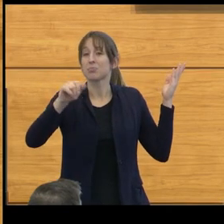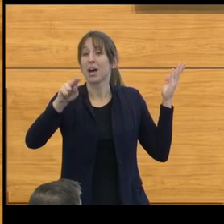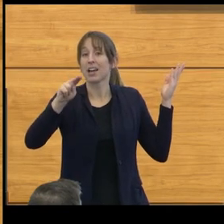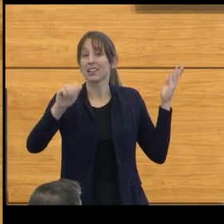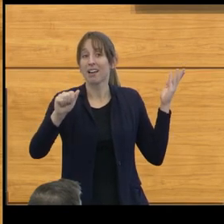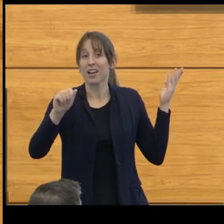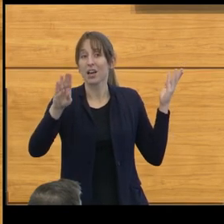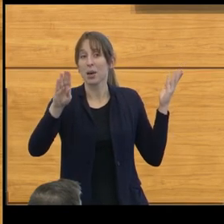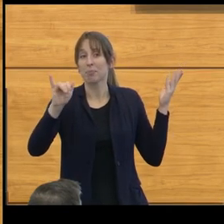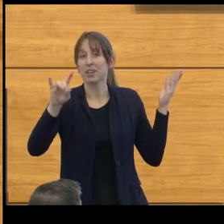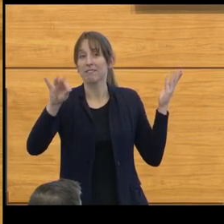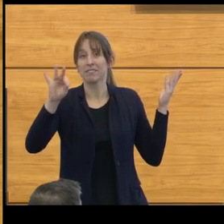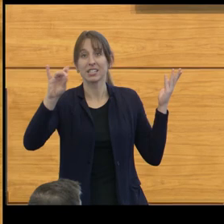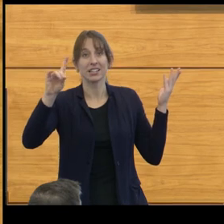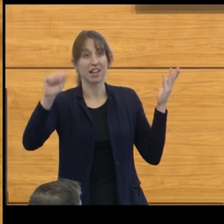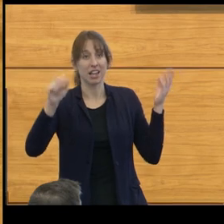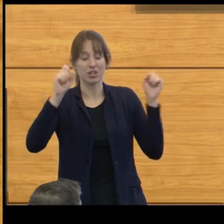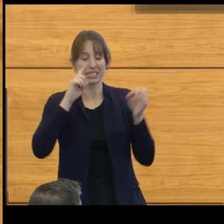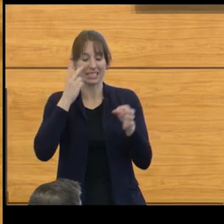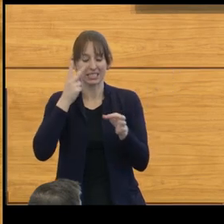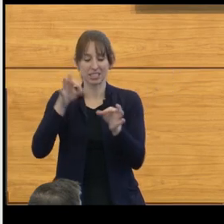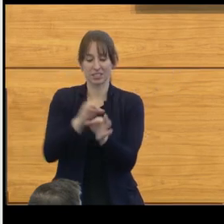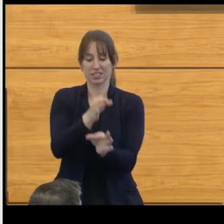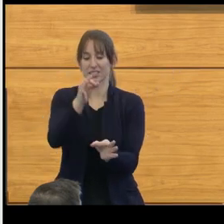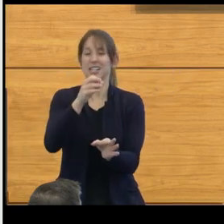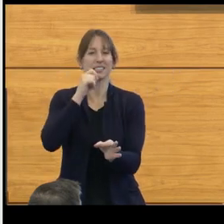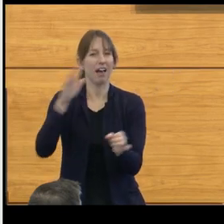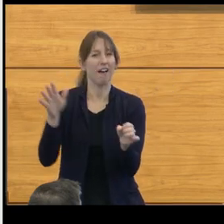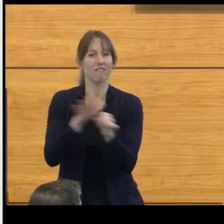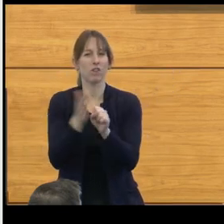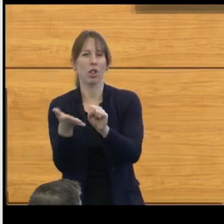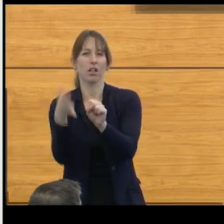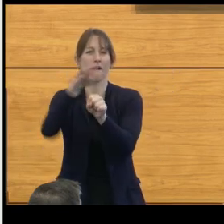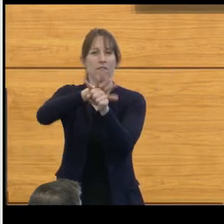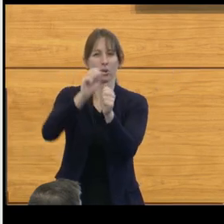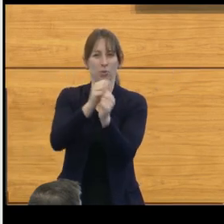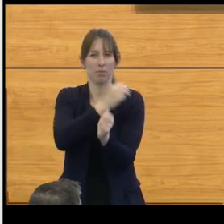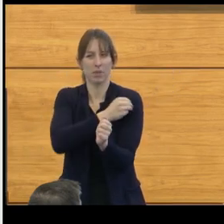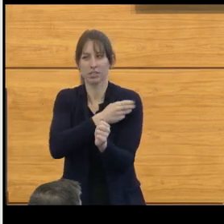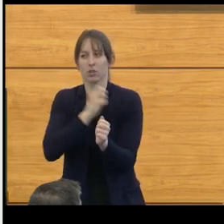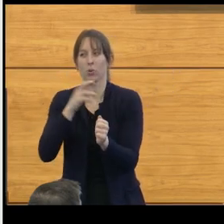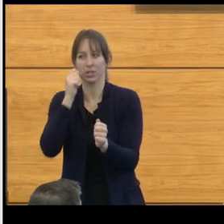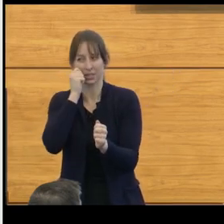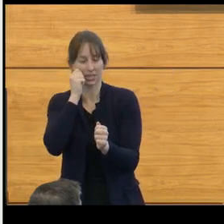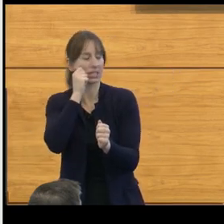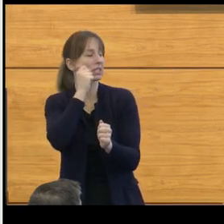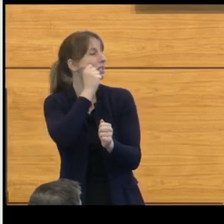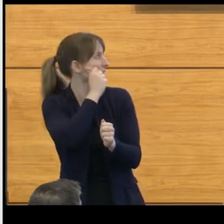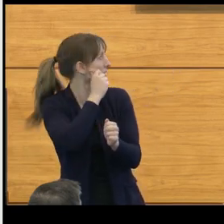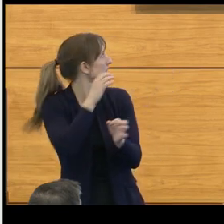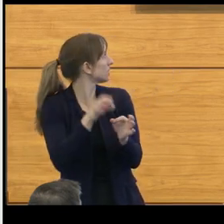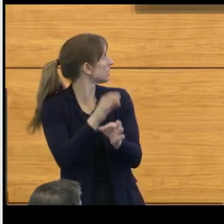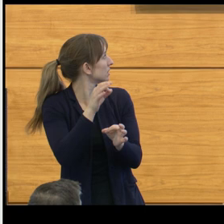is not completely covered either with skin or muscle. CSF, the cerebrospinal fluid, is often leaking.